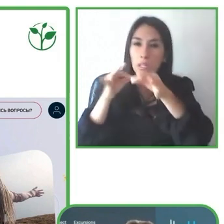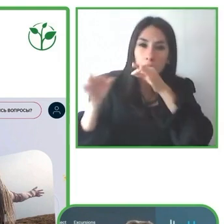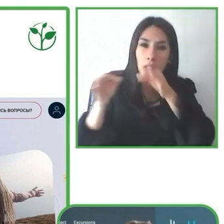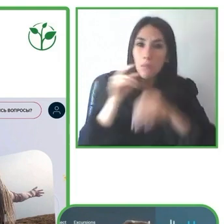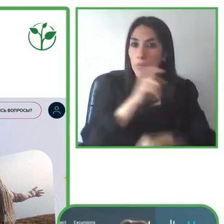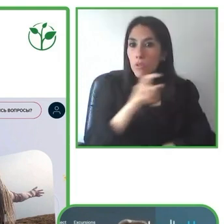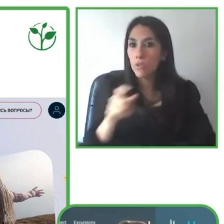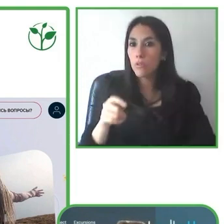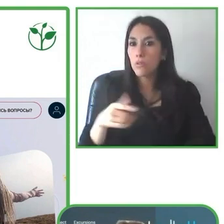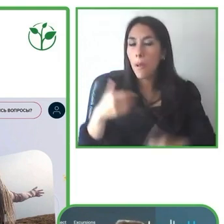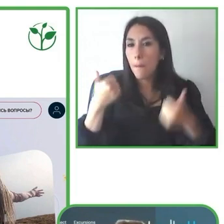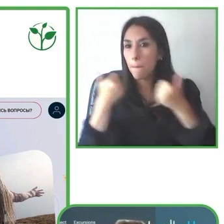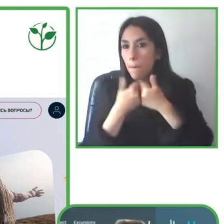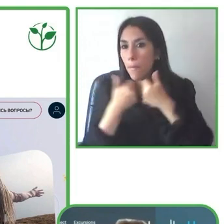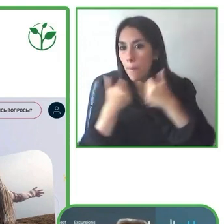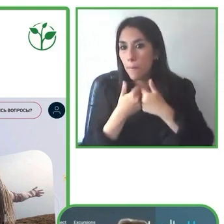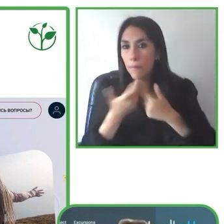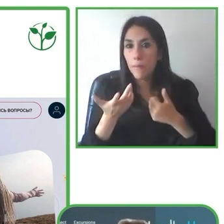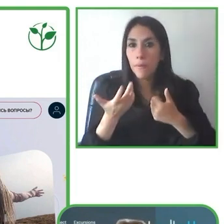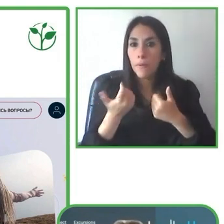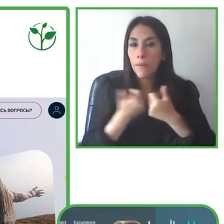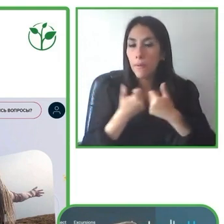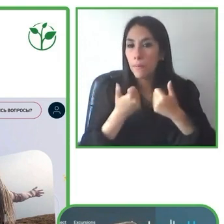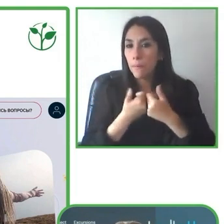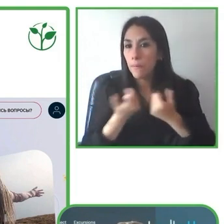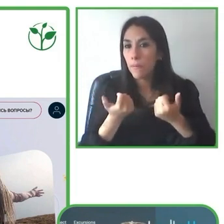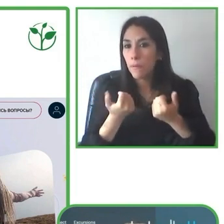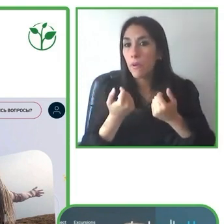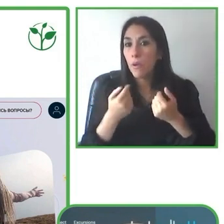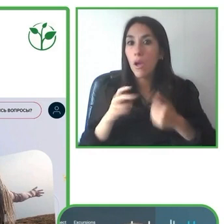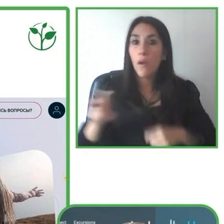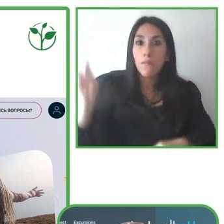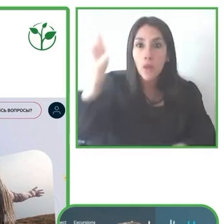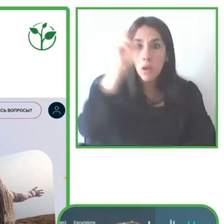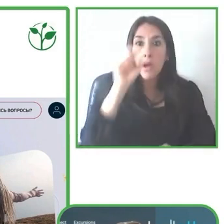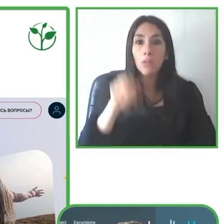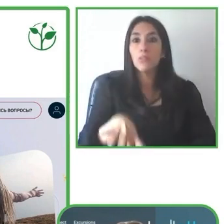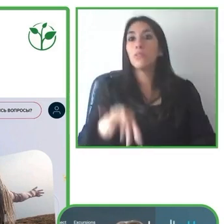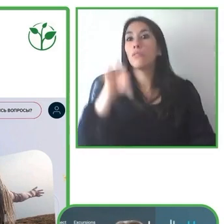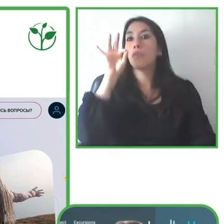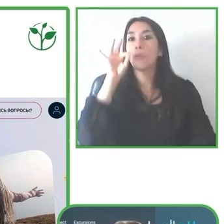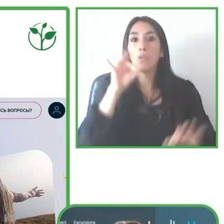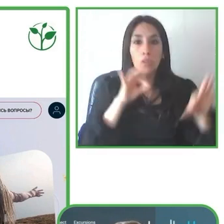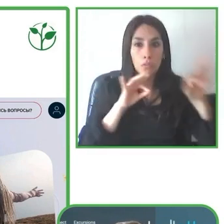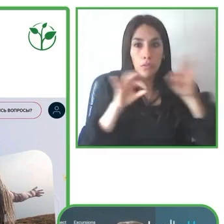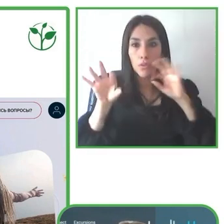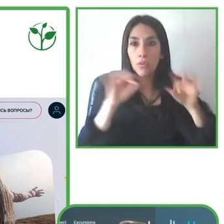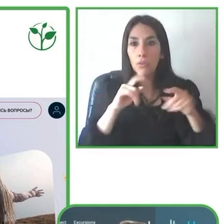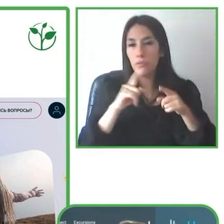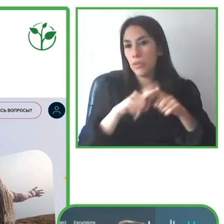of accessible tourism. They can learn and get new skills and experiences.